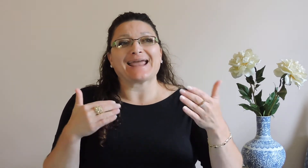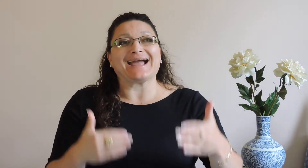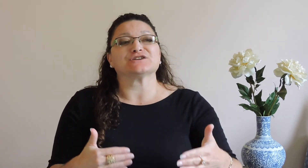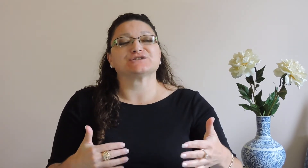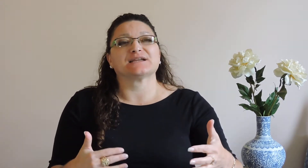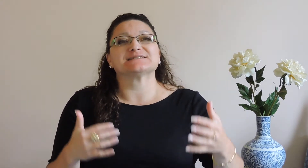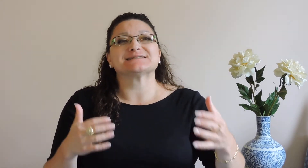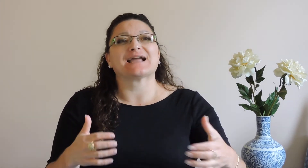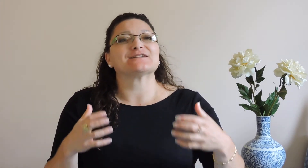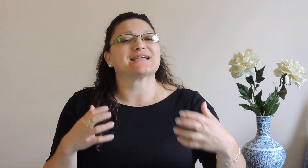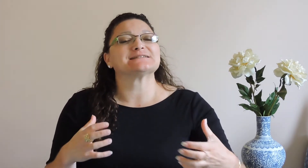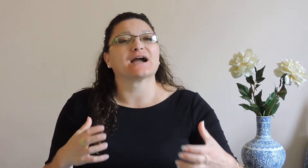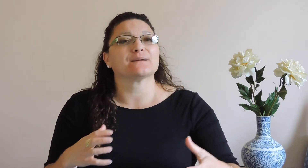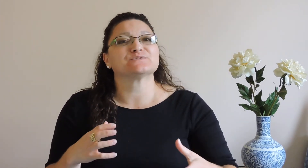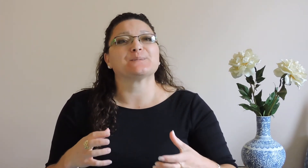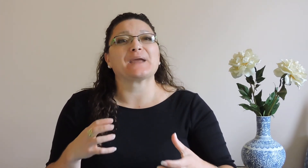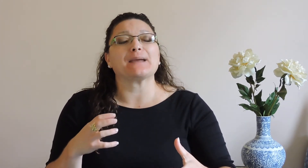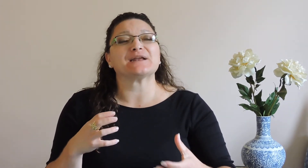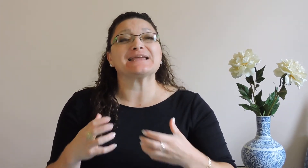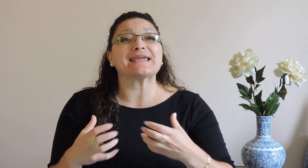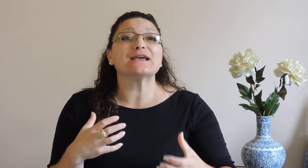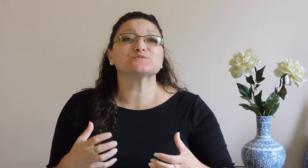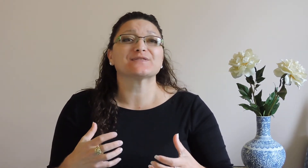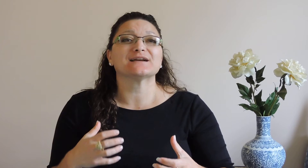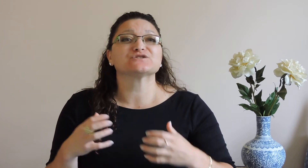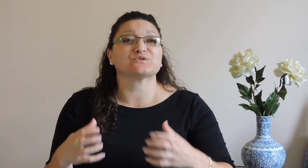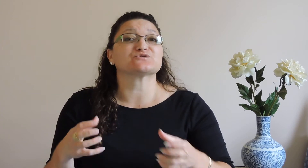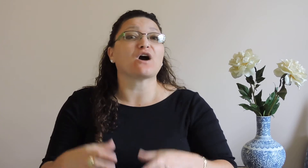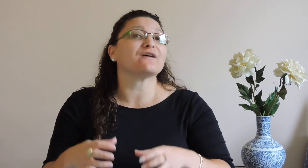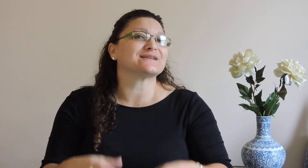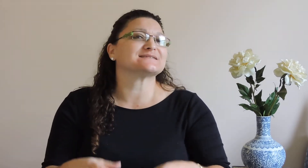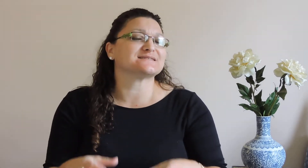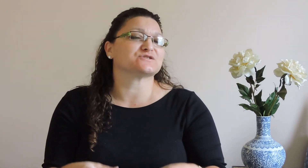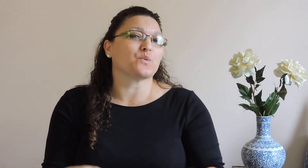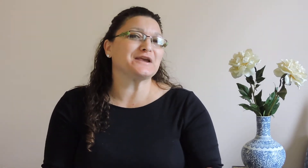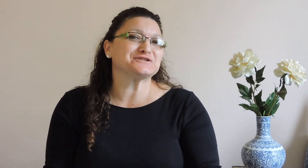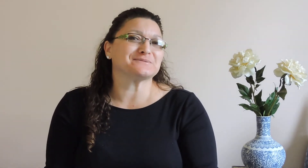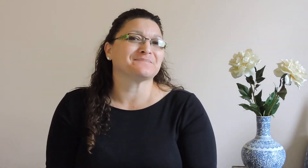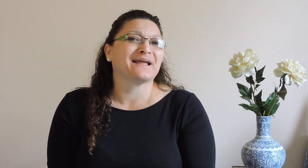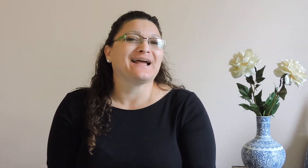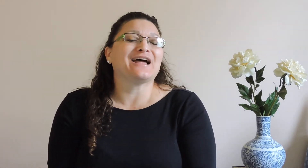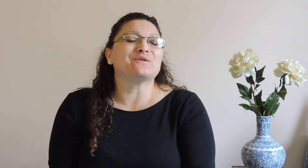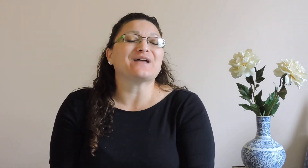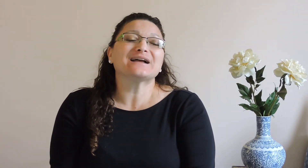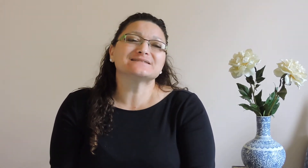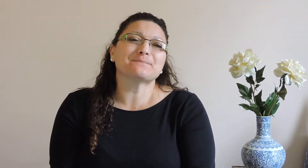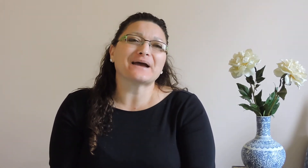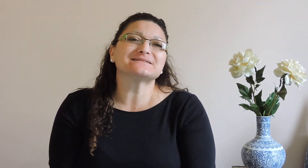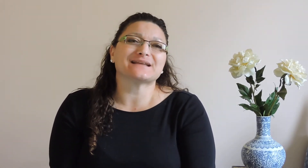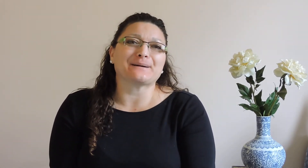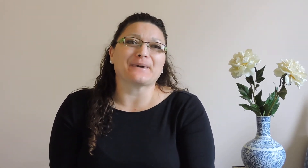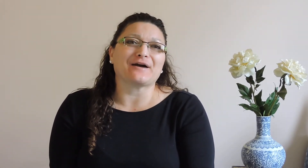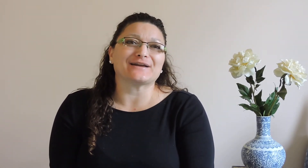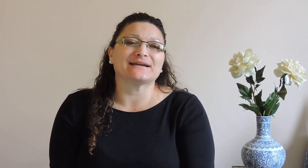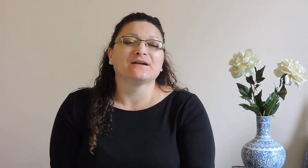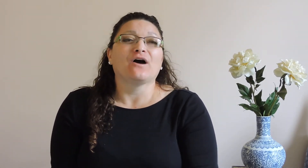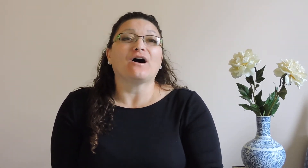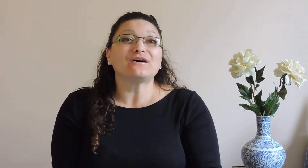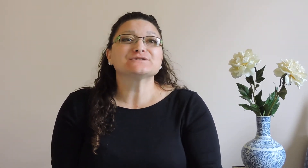actually sit down and take time to be able to engage with us to solve this situation and that's the best thing about it. Also